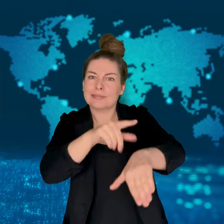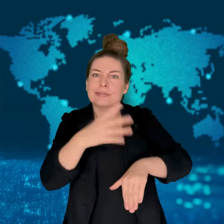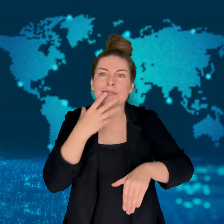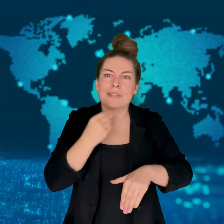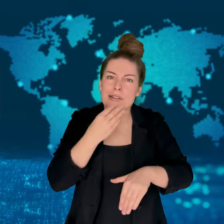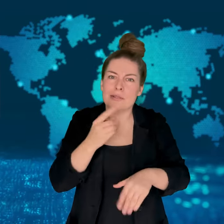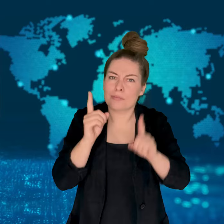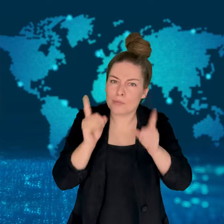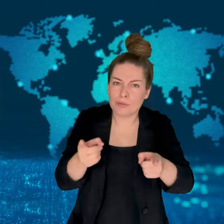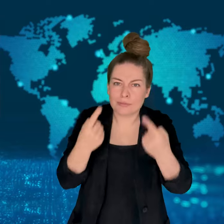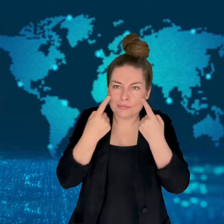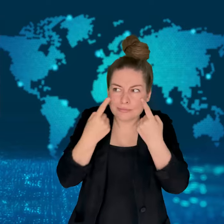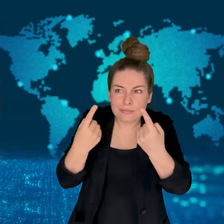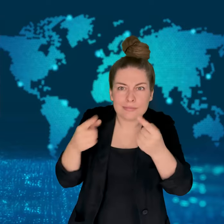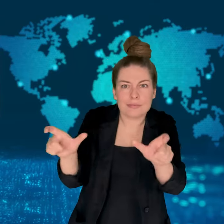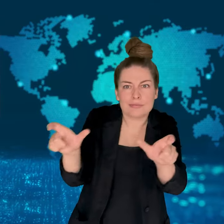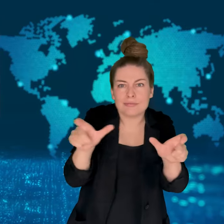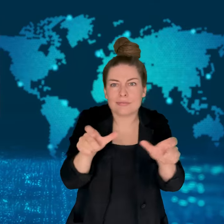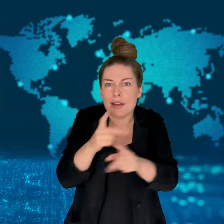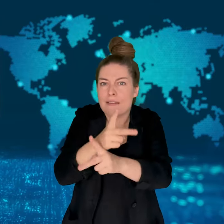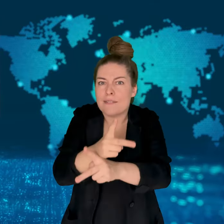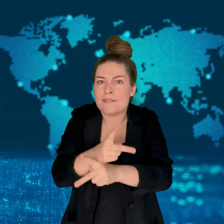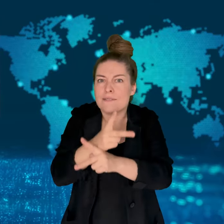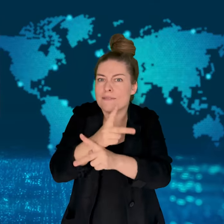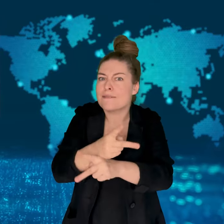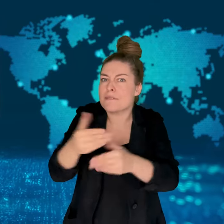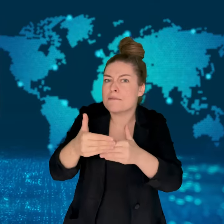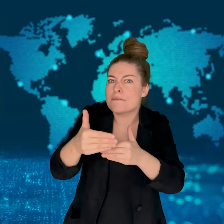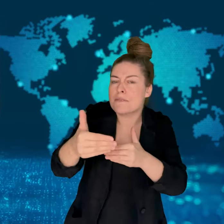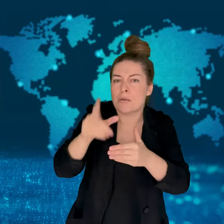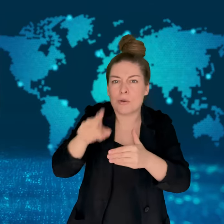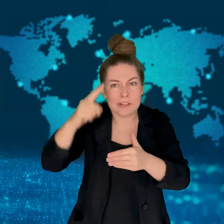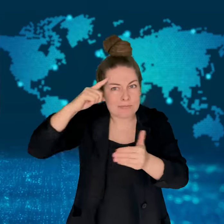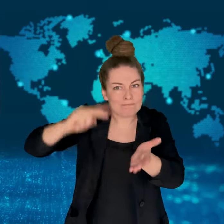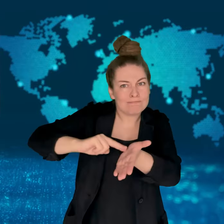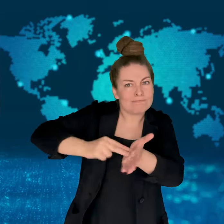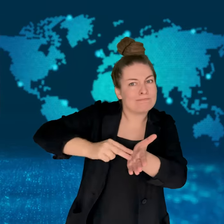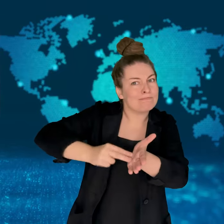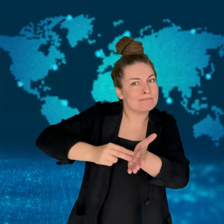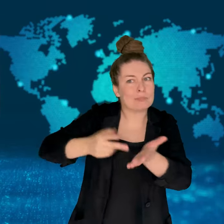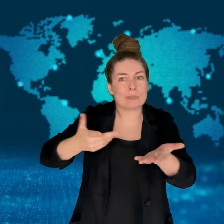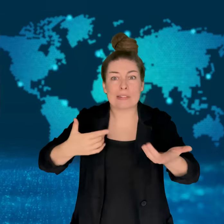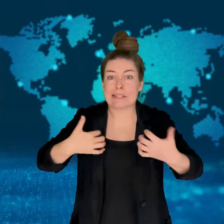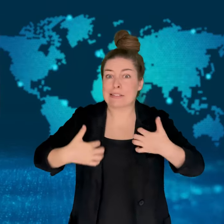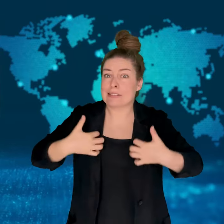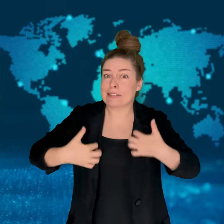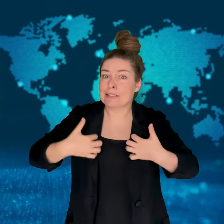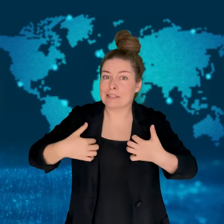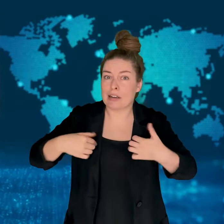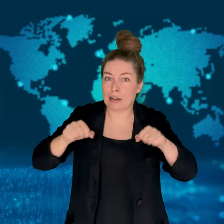Several countries have condemned Iran's attack and yet urged Israel to